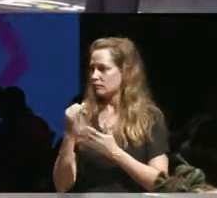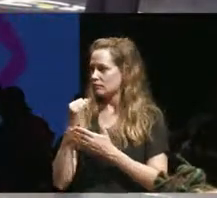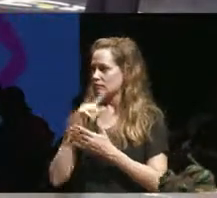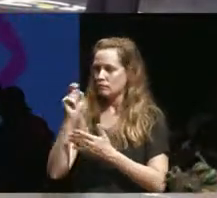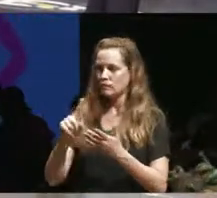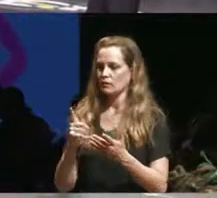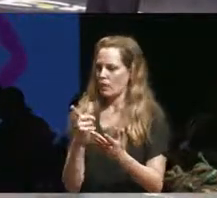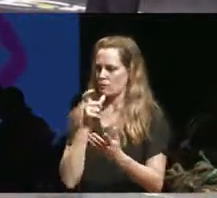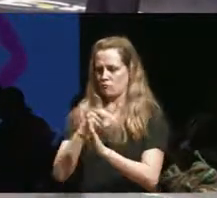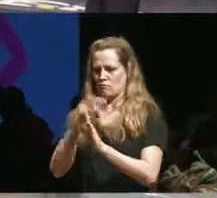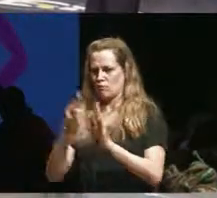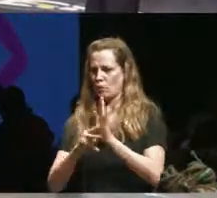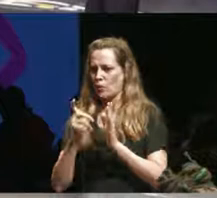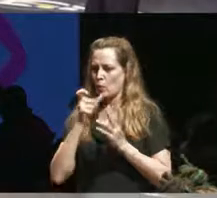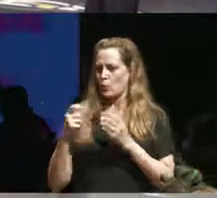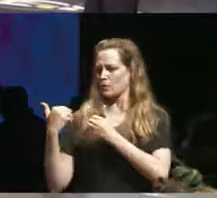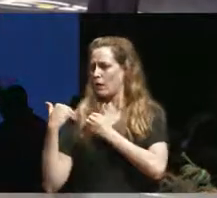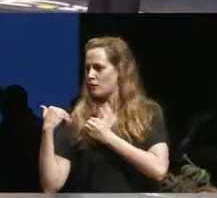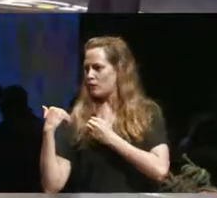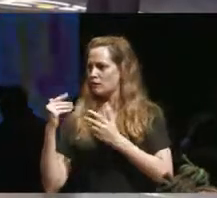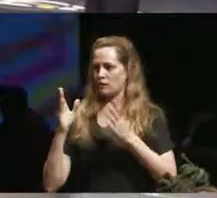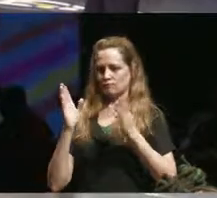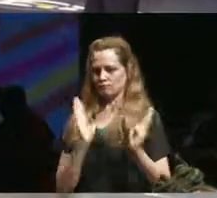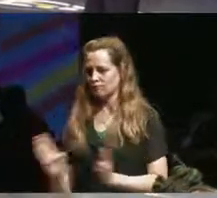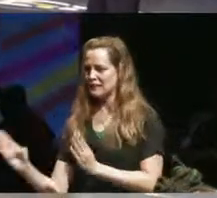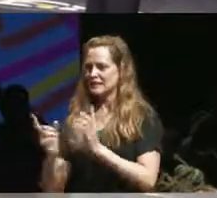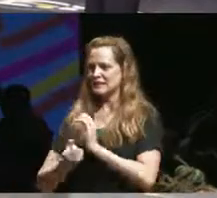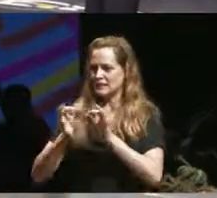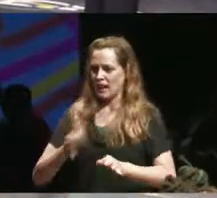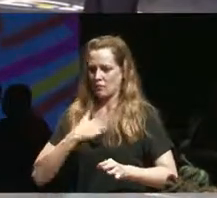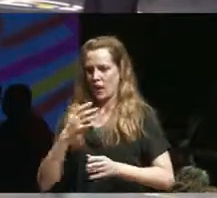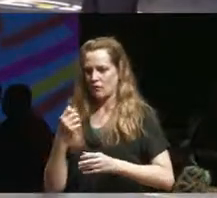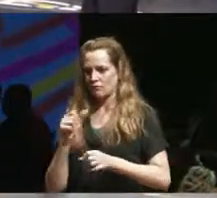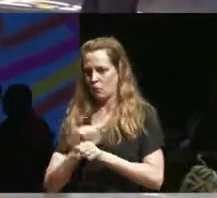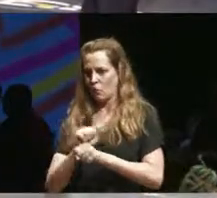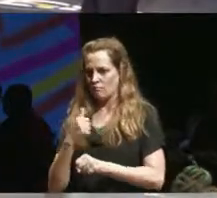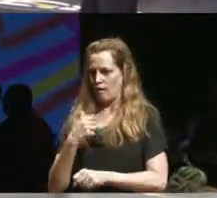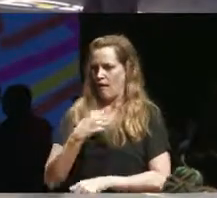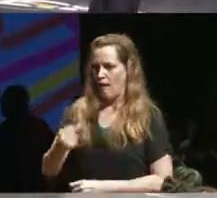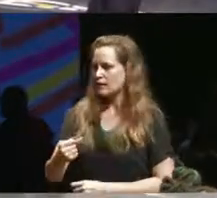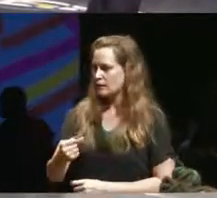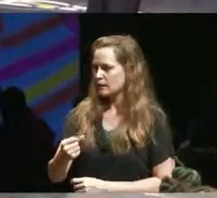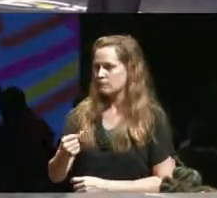programming our work and how they understand and that sort of goes back to what you both were saying and like you know when